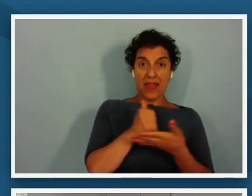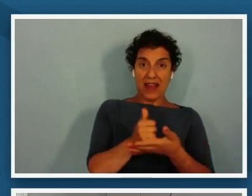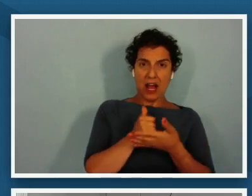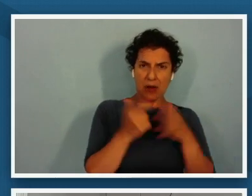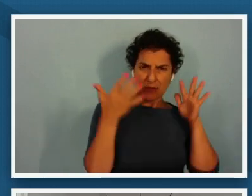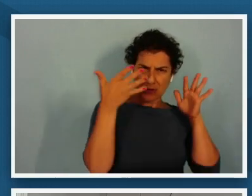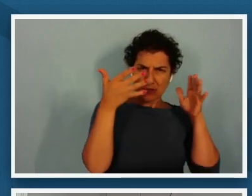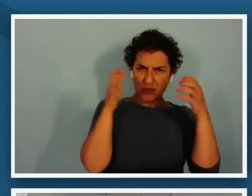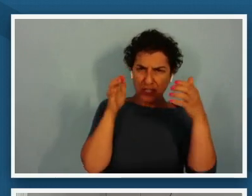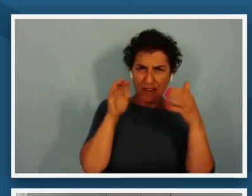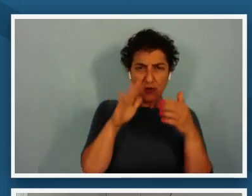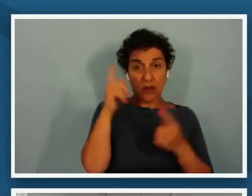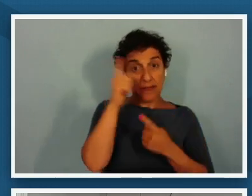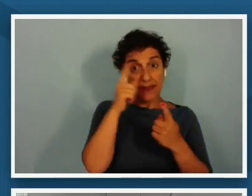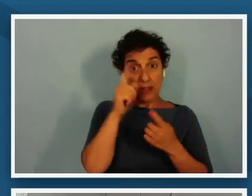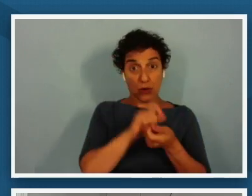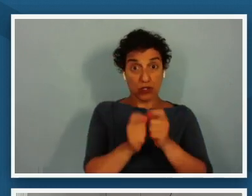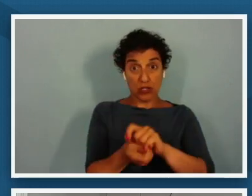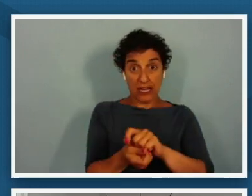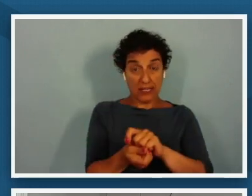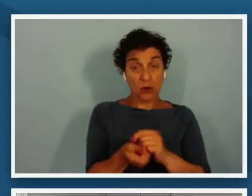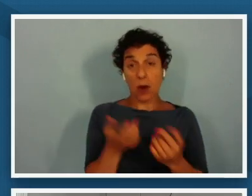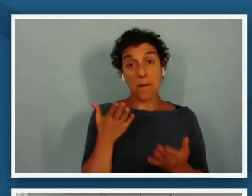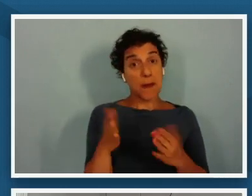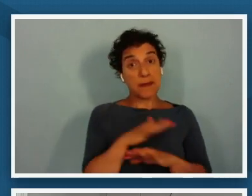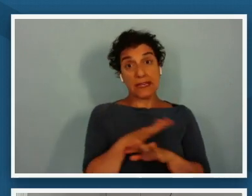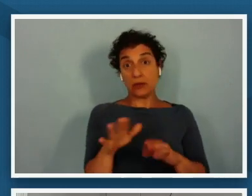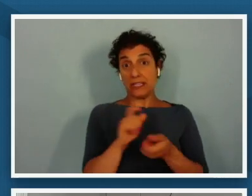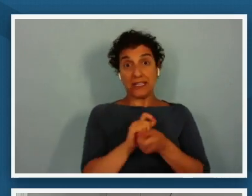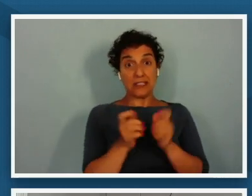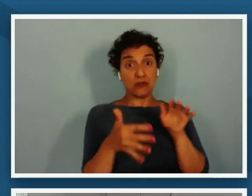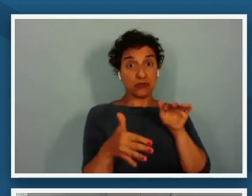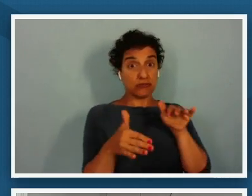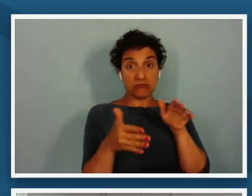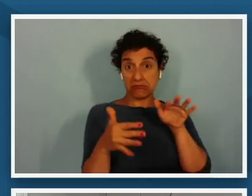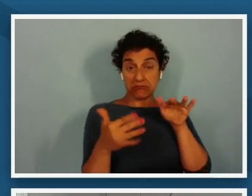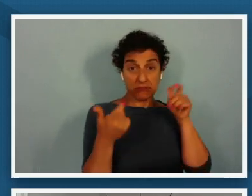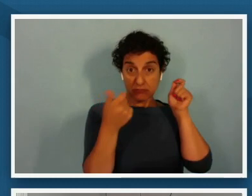or if you didn't shift or change and